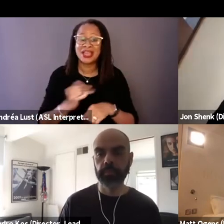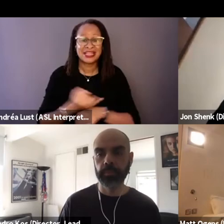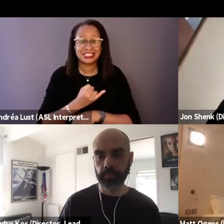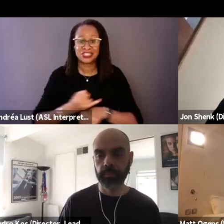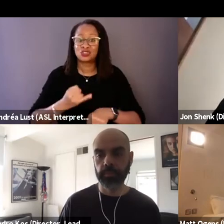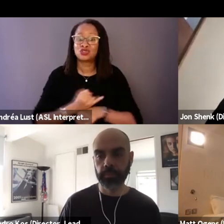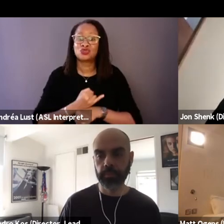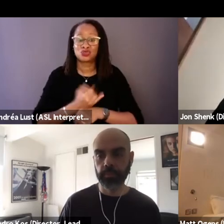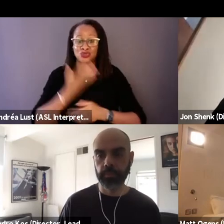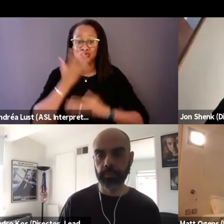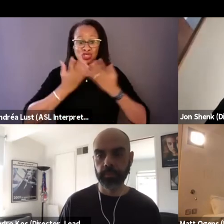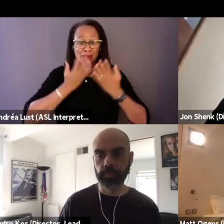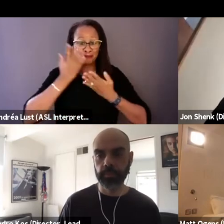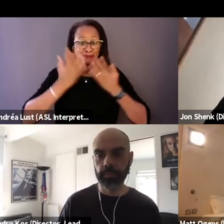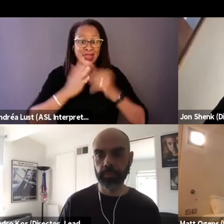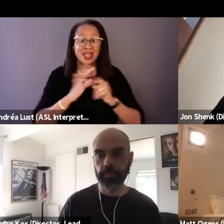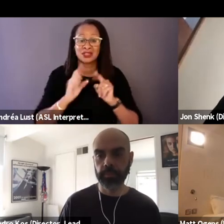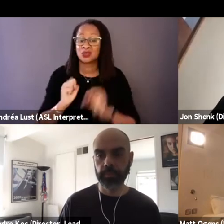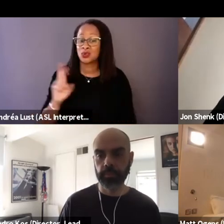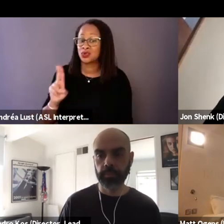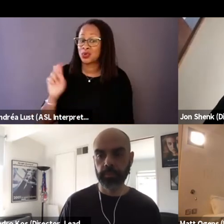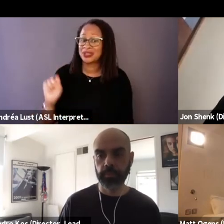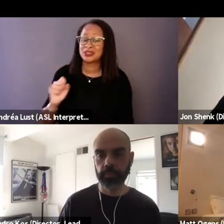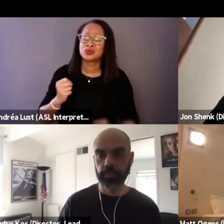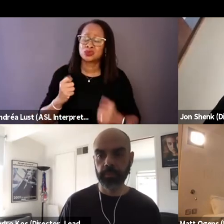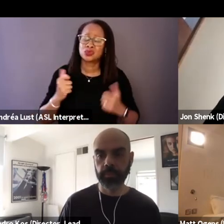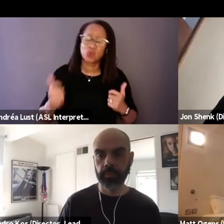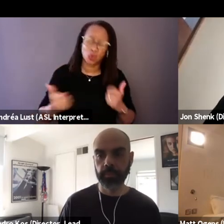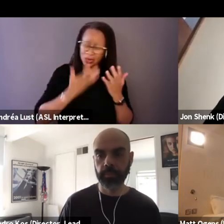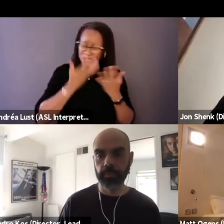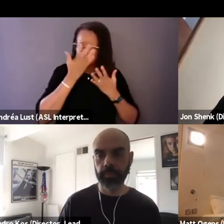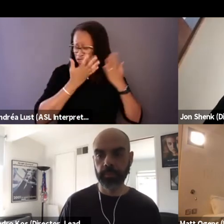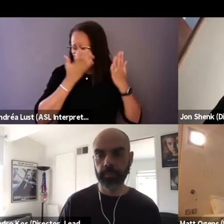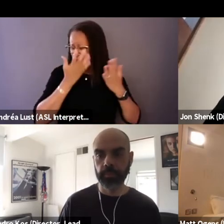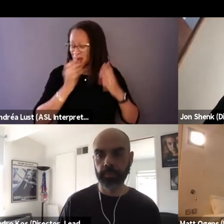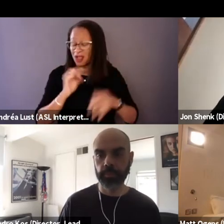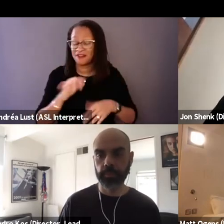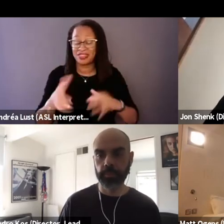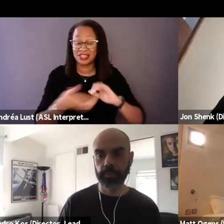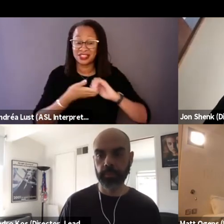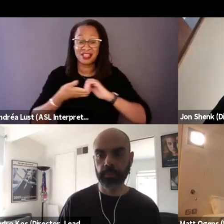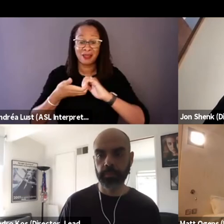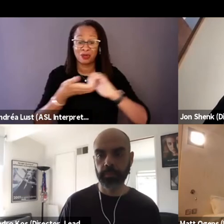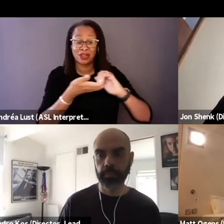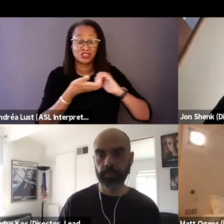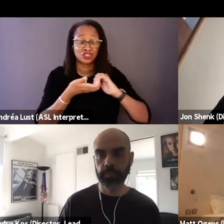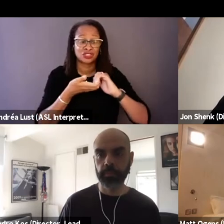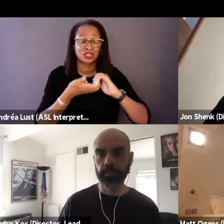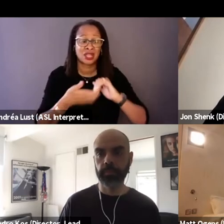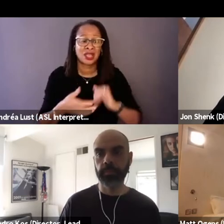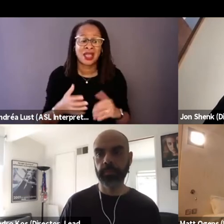So the U.S. was so ashamed of this collaboration and a collaboration, of course,